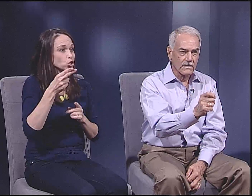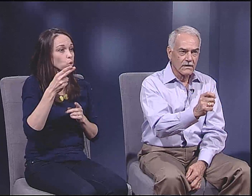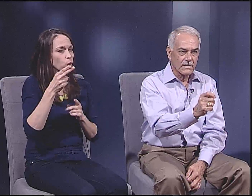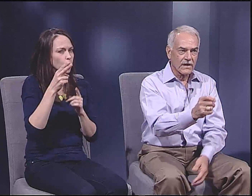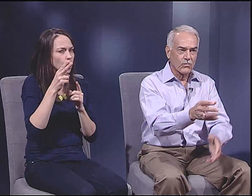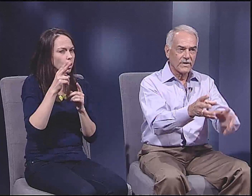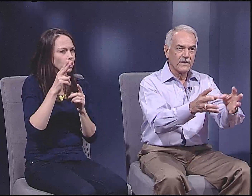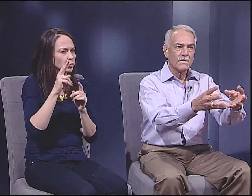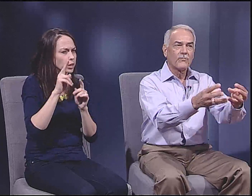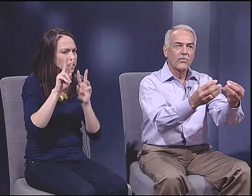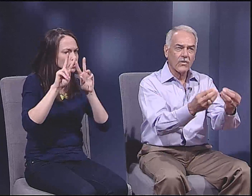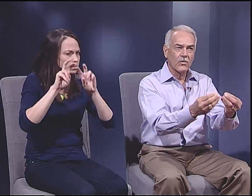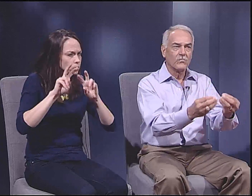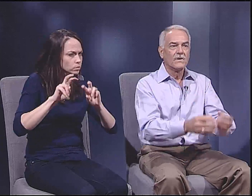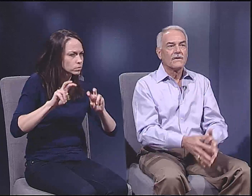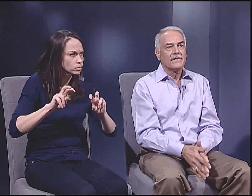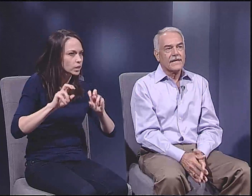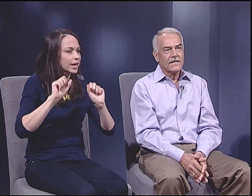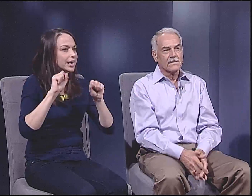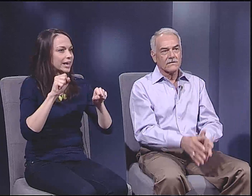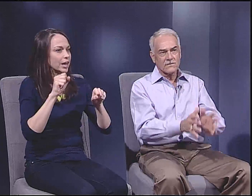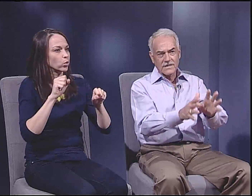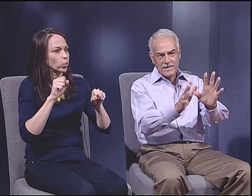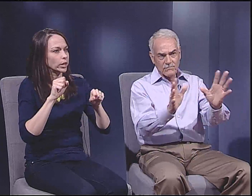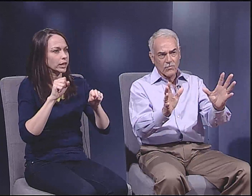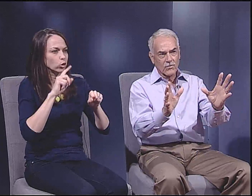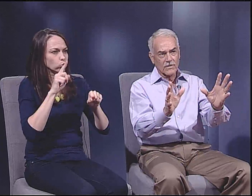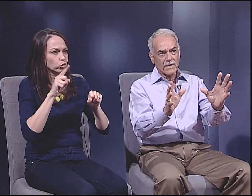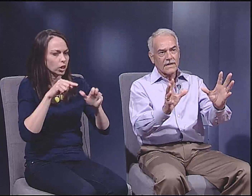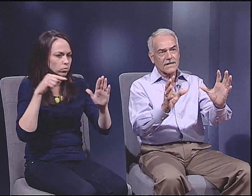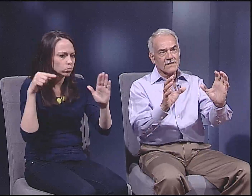and listening to a historical account critically, can we probe